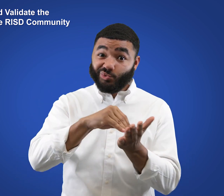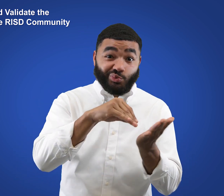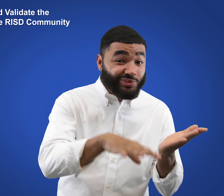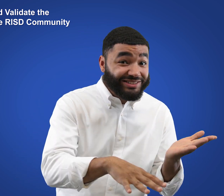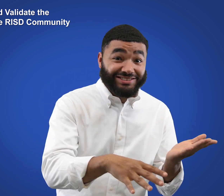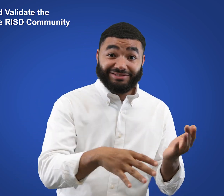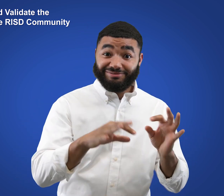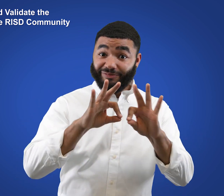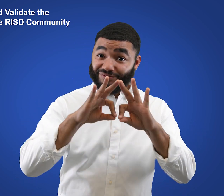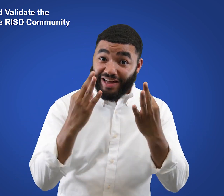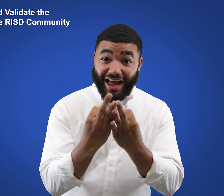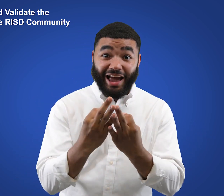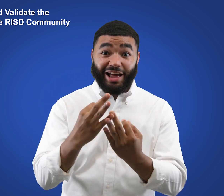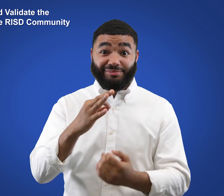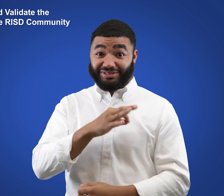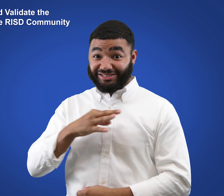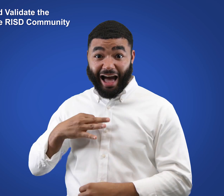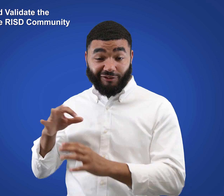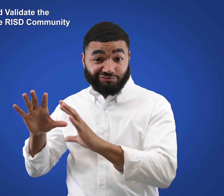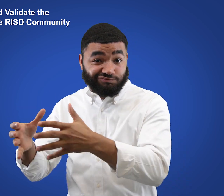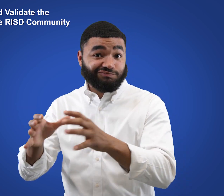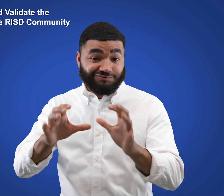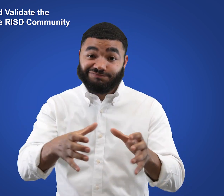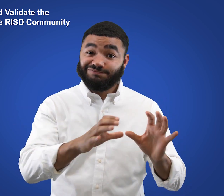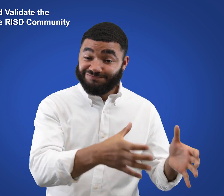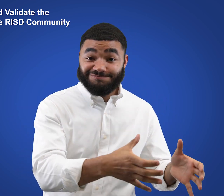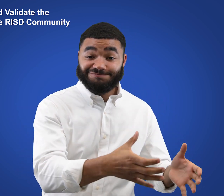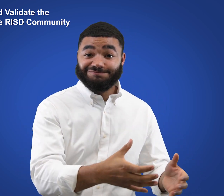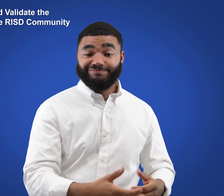student, family, and staff populations.